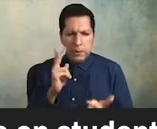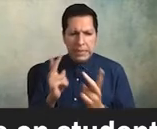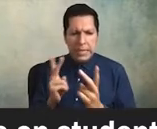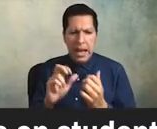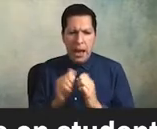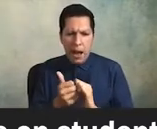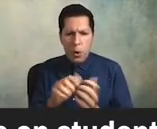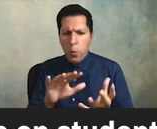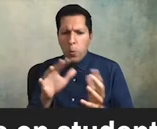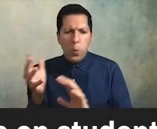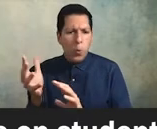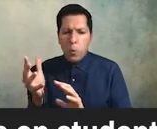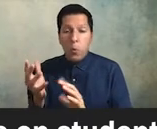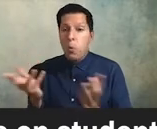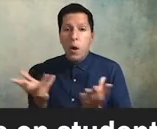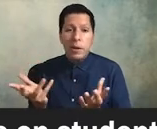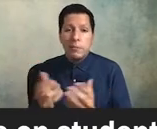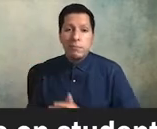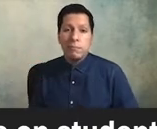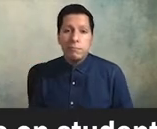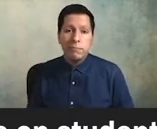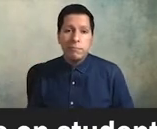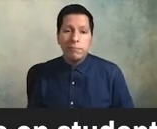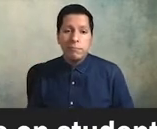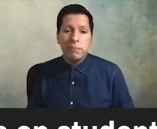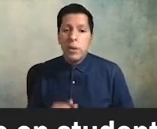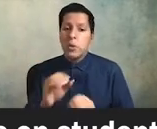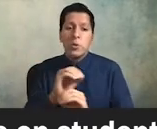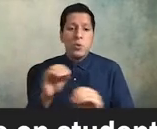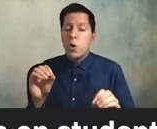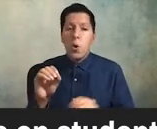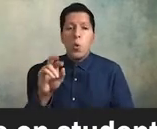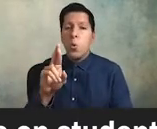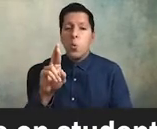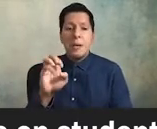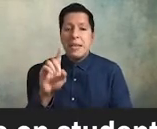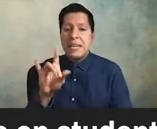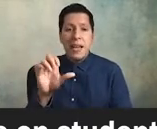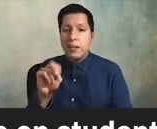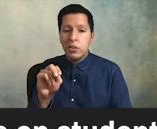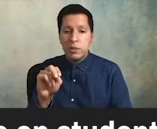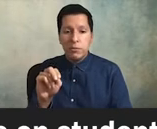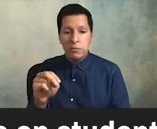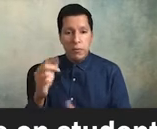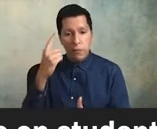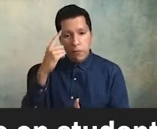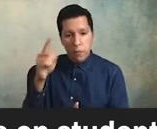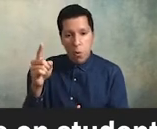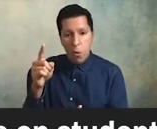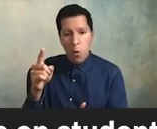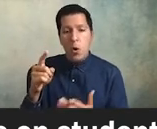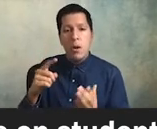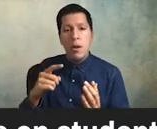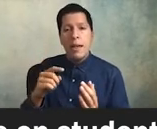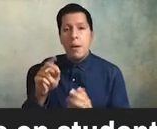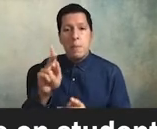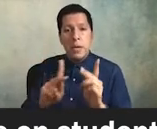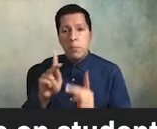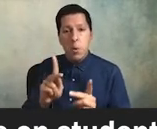is that frankly there's no remediation of racial illiteracy among the folks who work at colleges